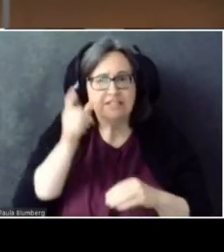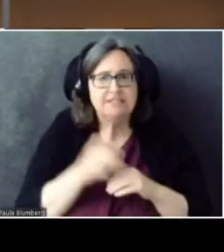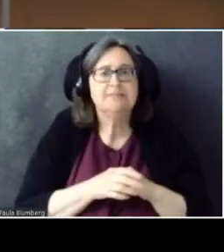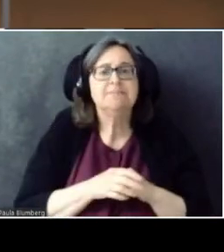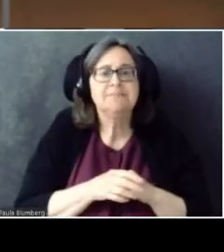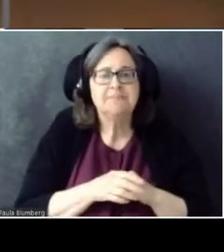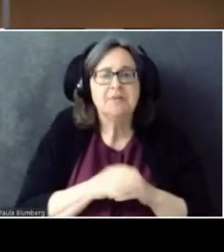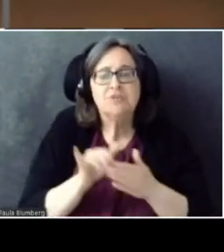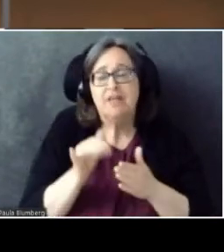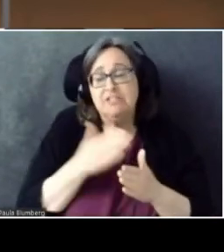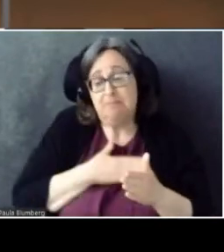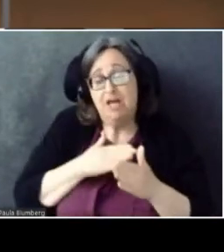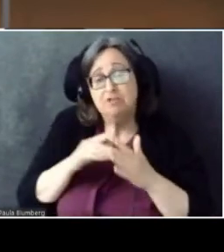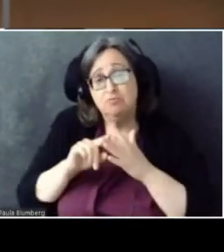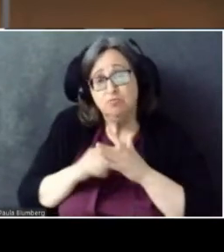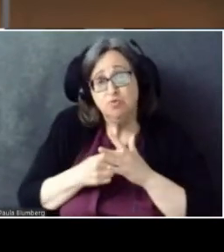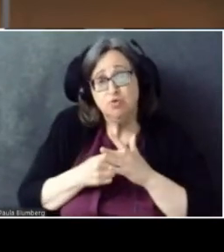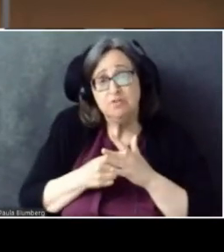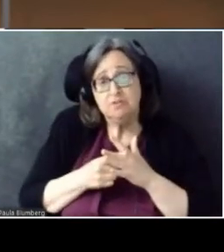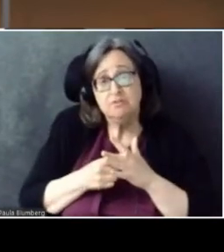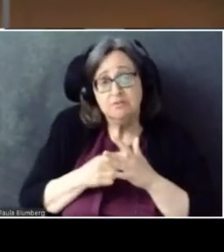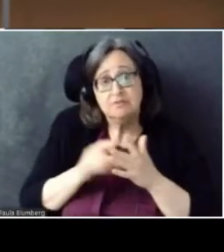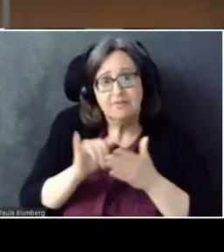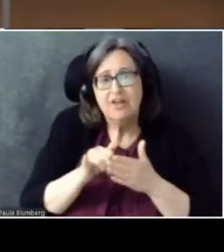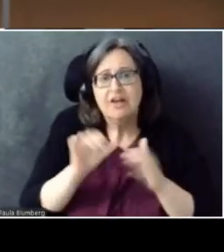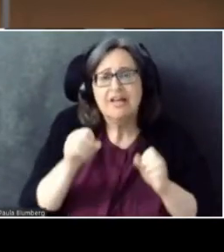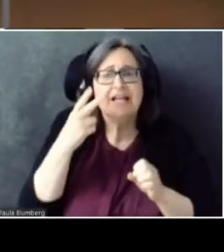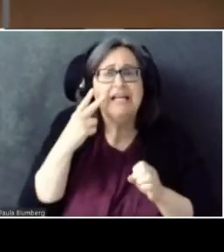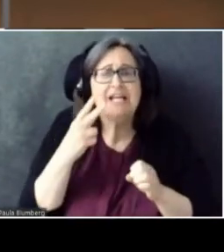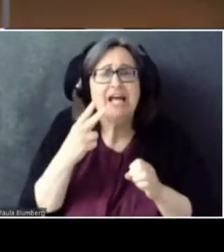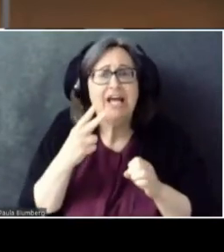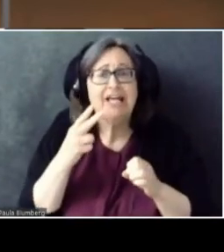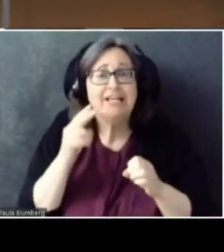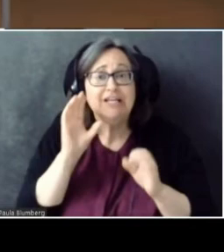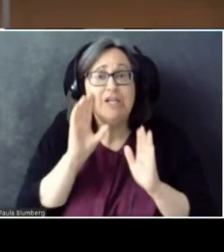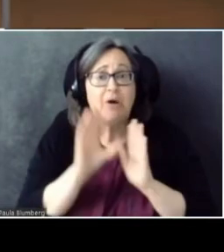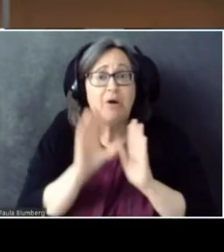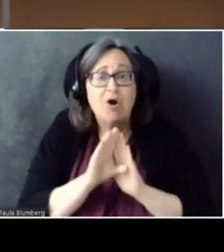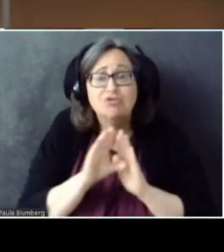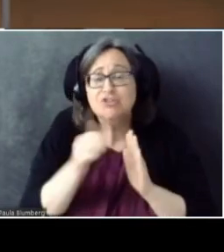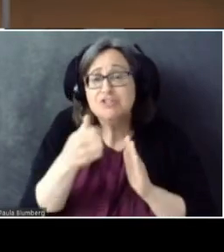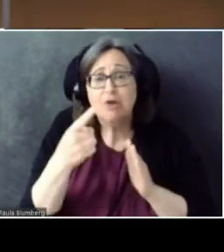So can I get a show of emojis from anyone who's used a HoloLens V1?